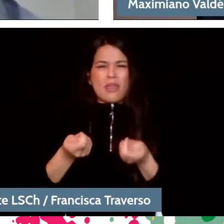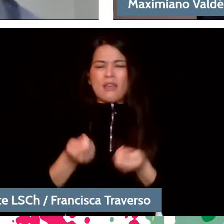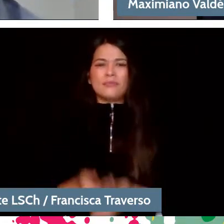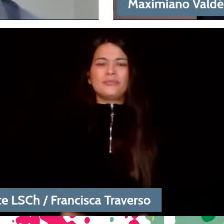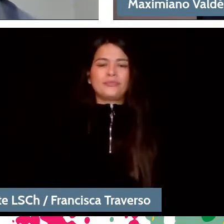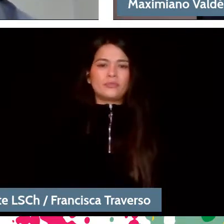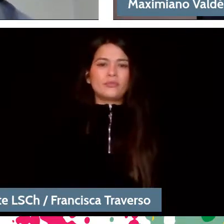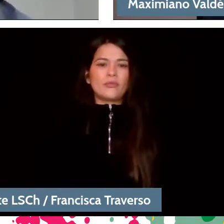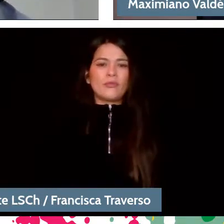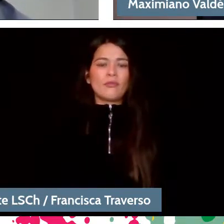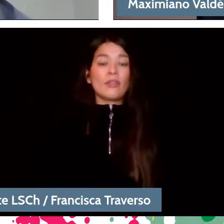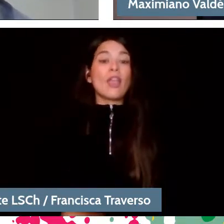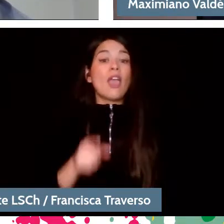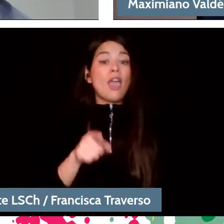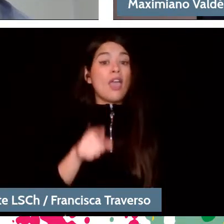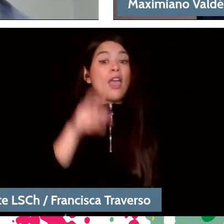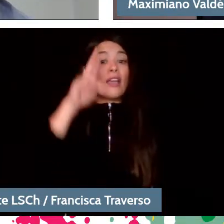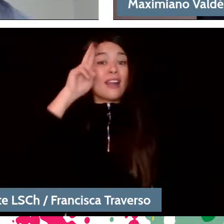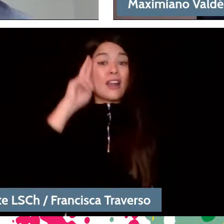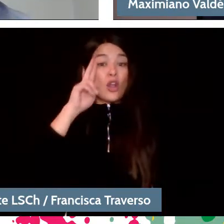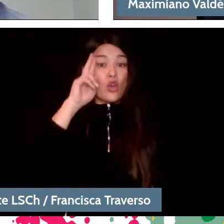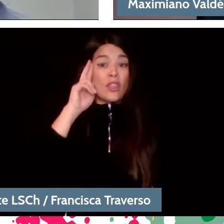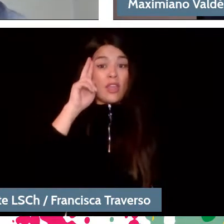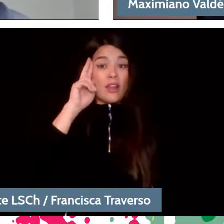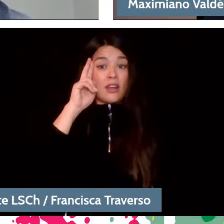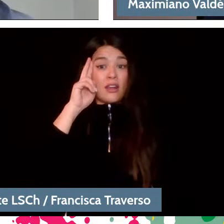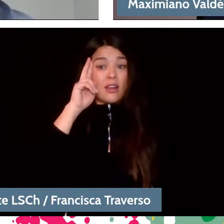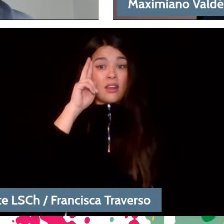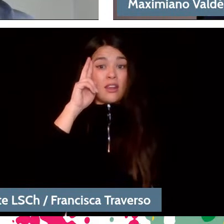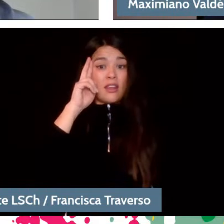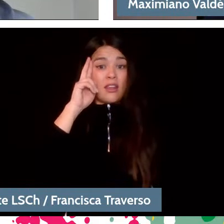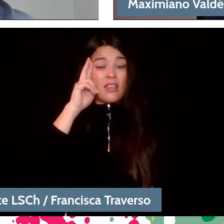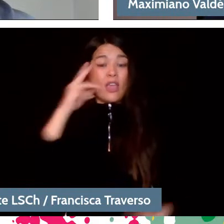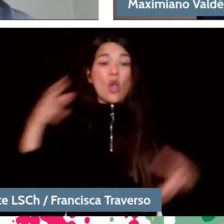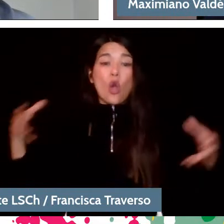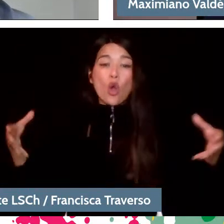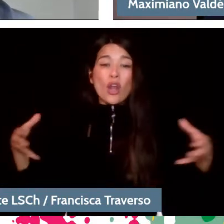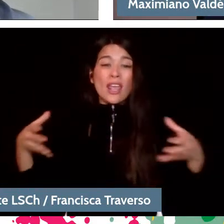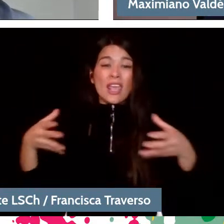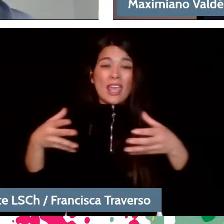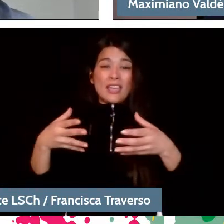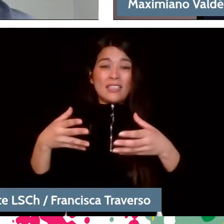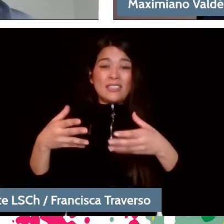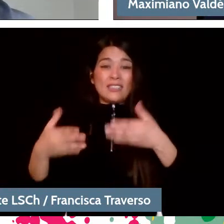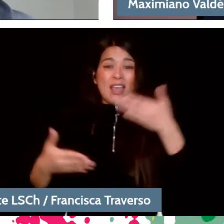that orchestras are born to play a repertoire. A Mahler symphony requires a large orchestra.